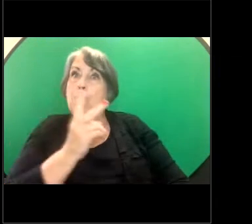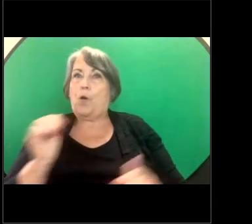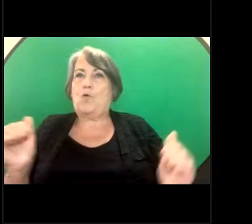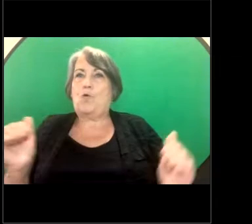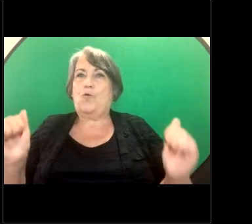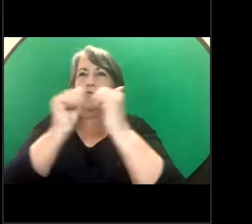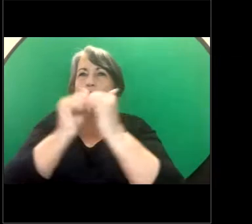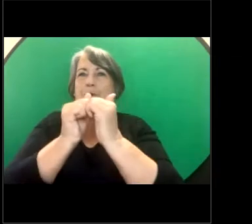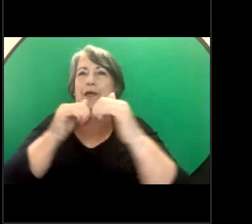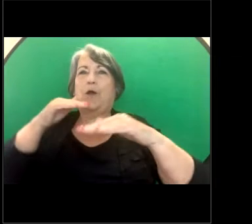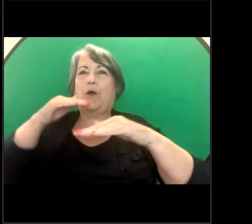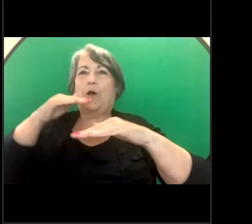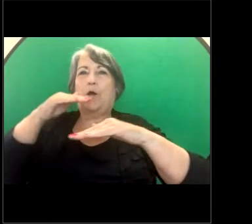sexual nature. GILLIAN: